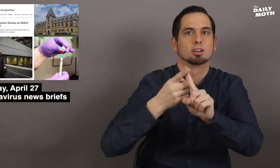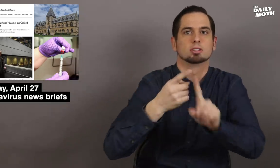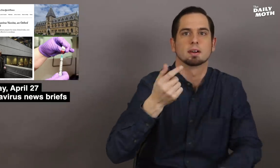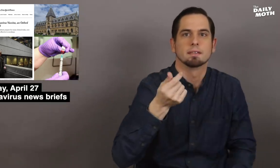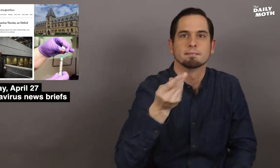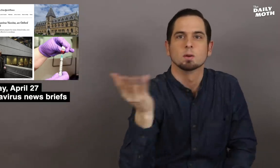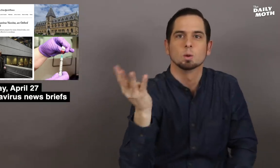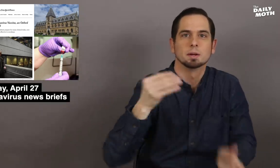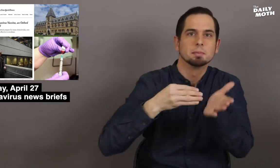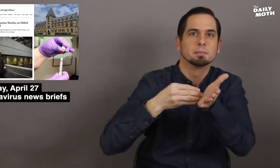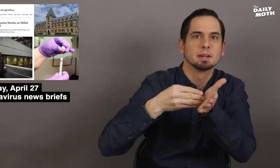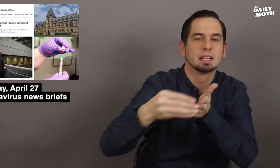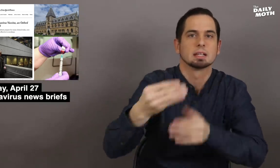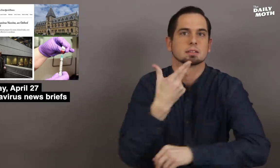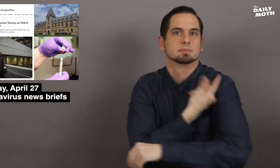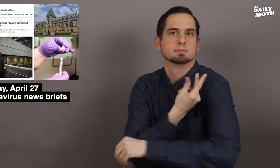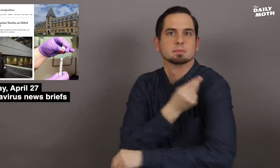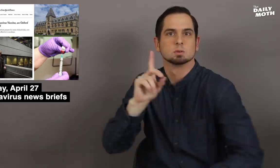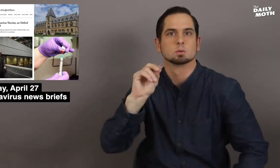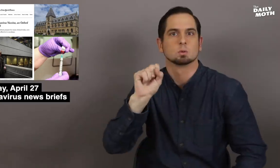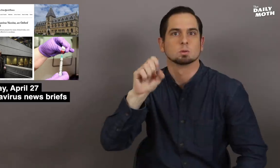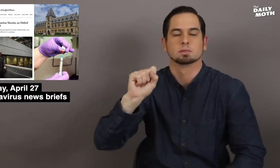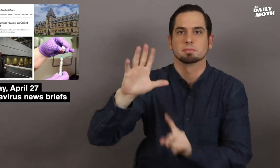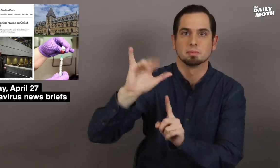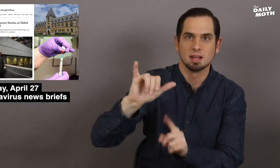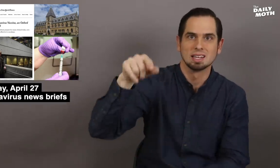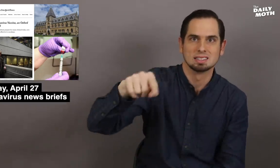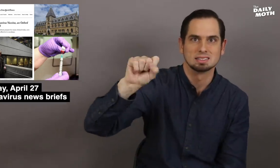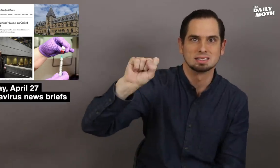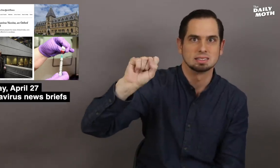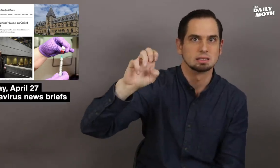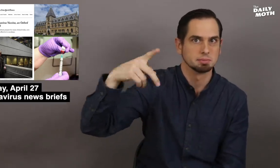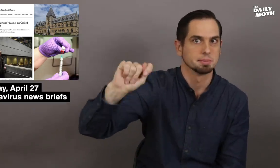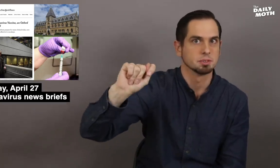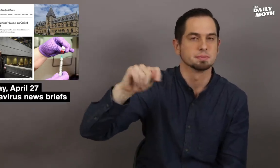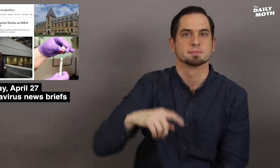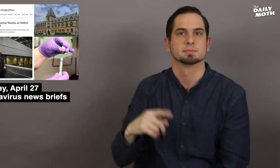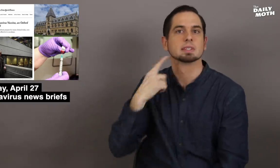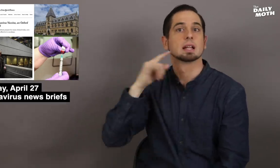the first few million doses by September.